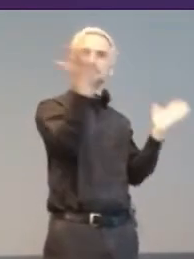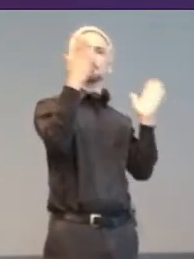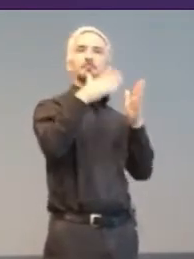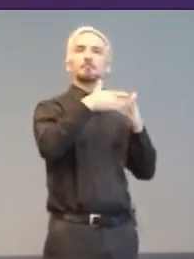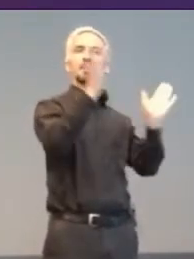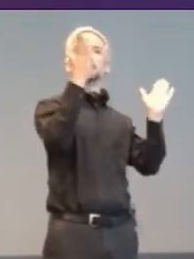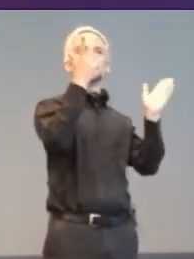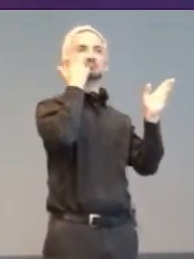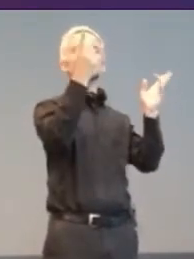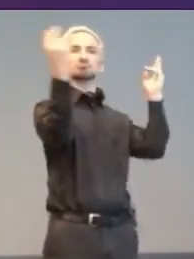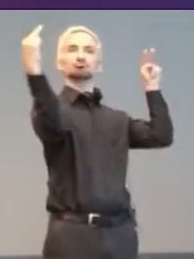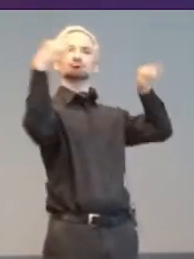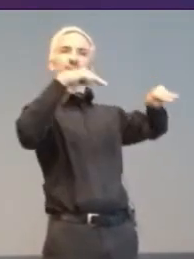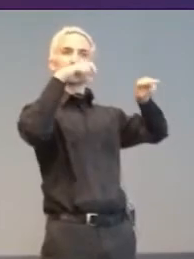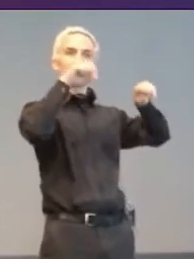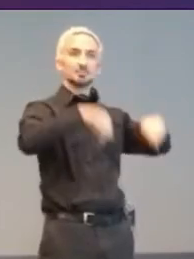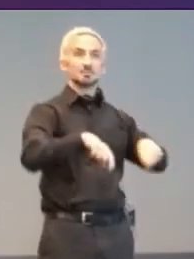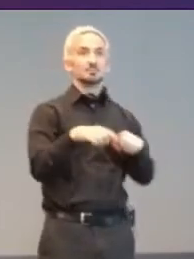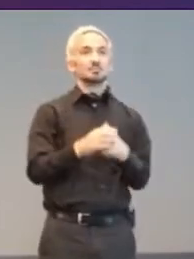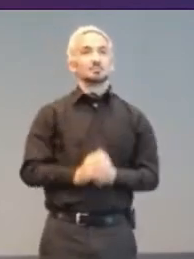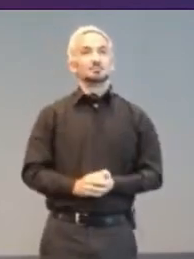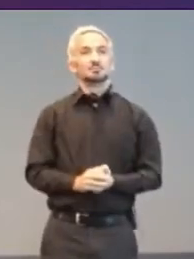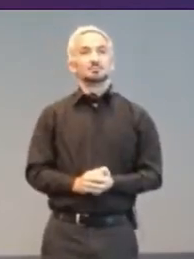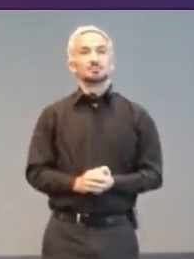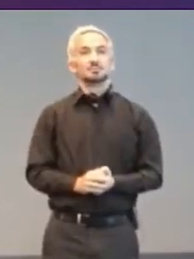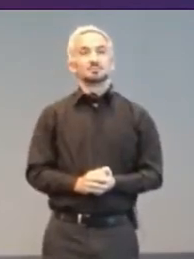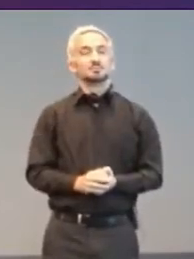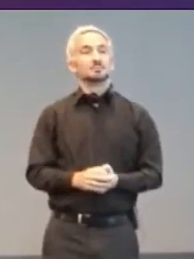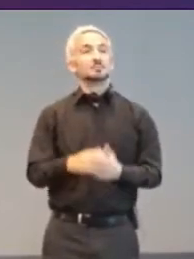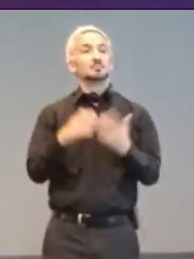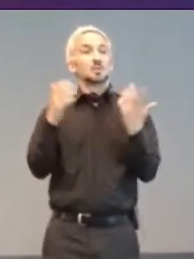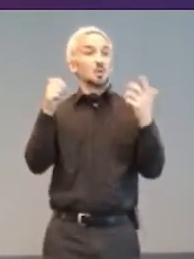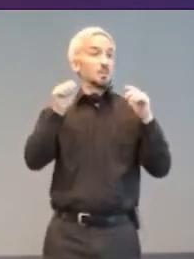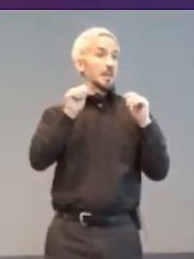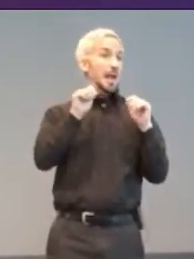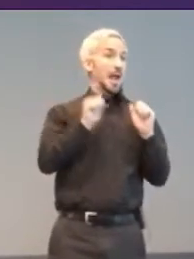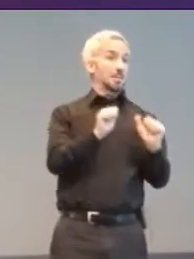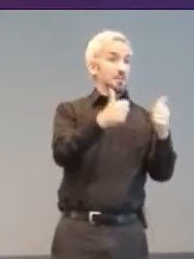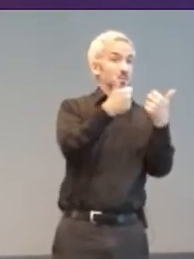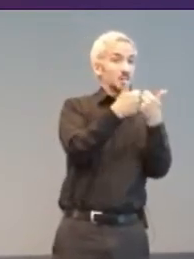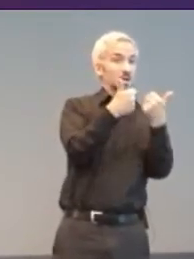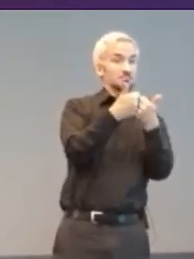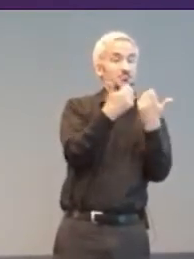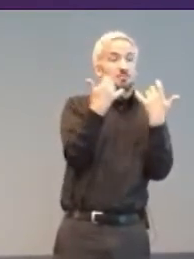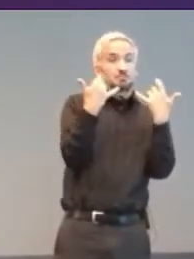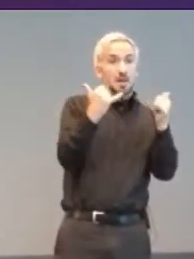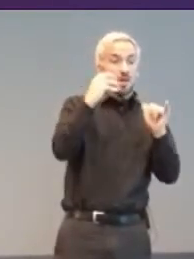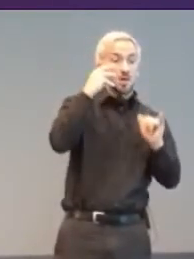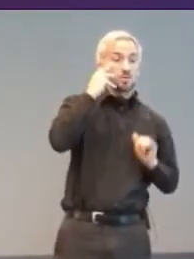Game Accessibility Guidelines, AbleGamers Accessible Player Experiences training,